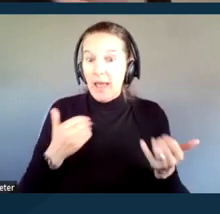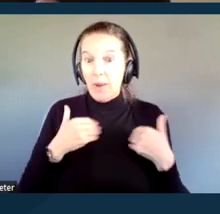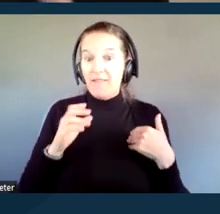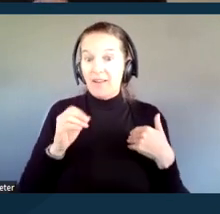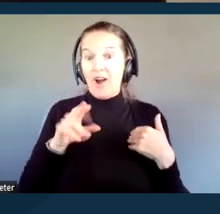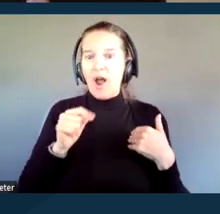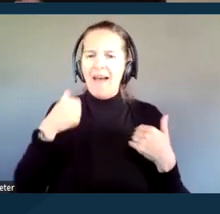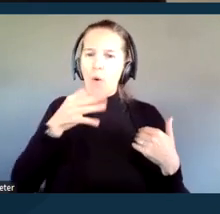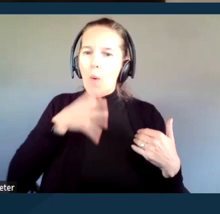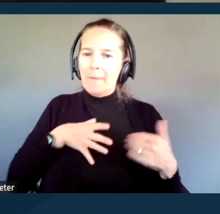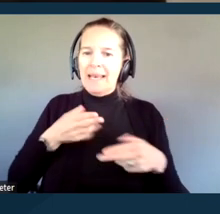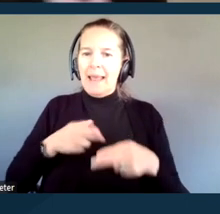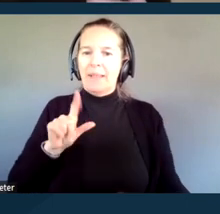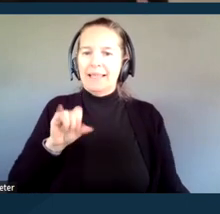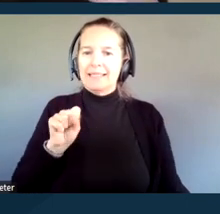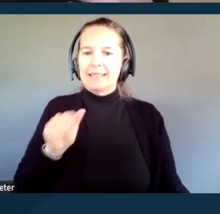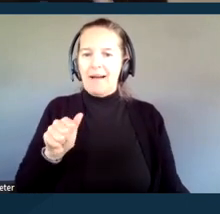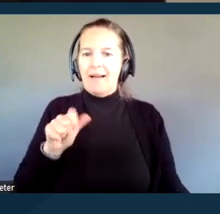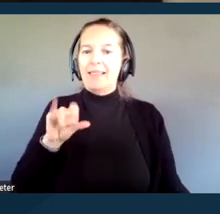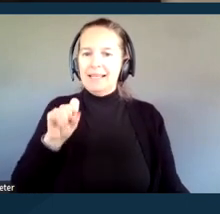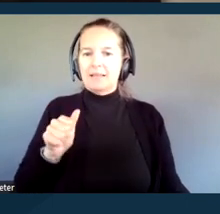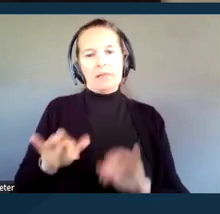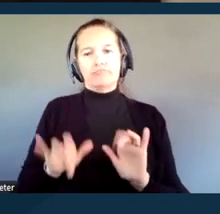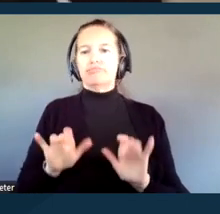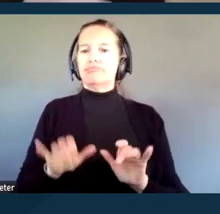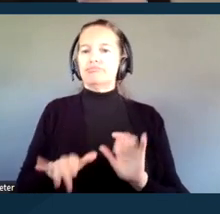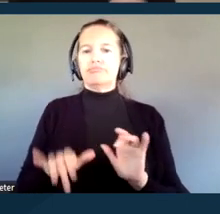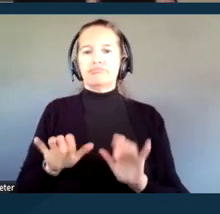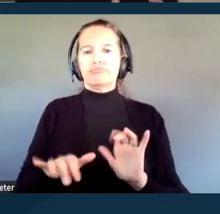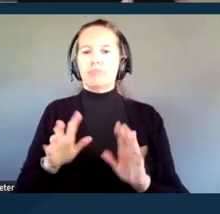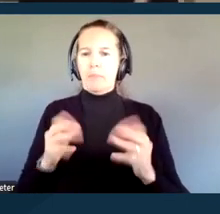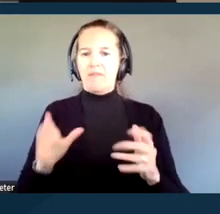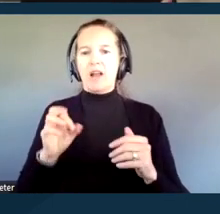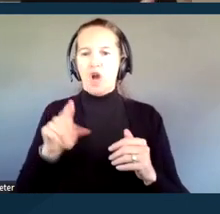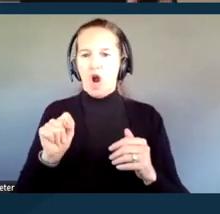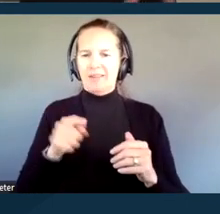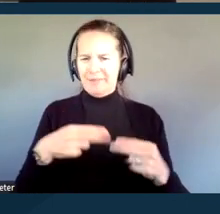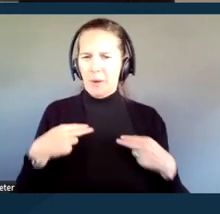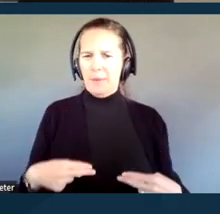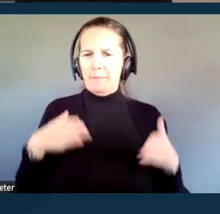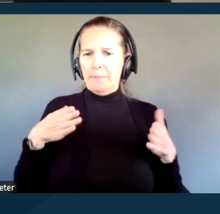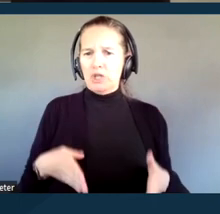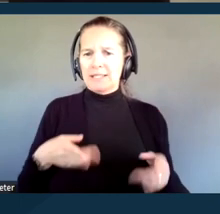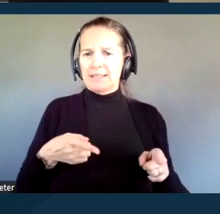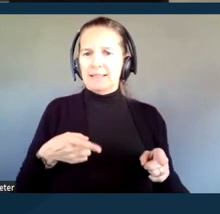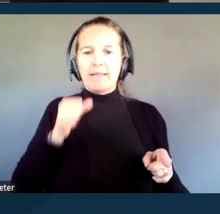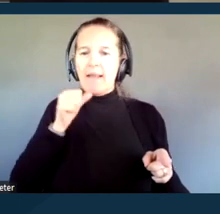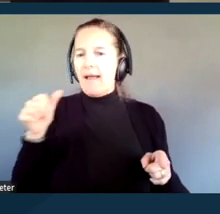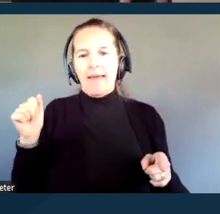Lisa is providing CART, and Lisa is a human captioner rather than artificial intelligence.